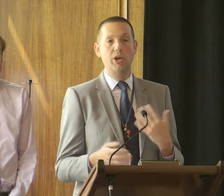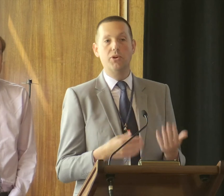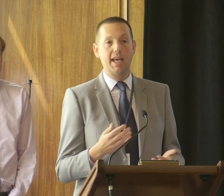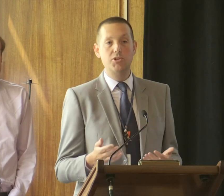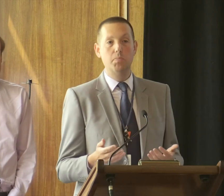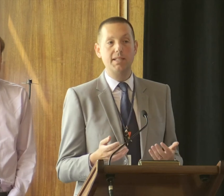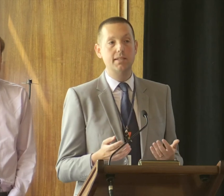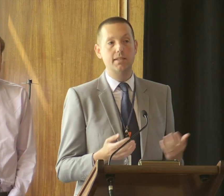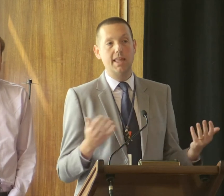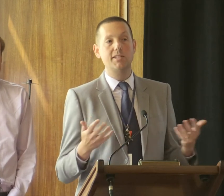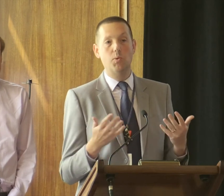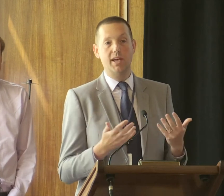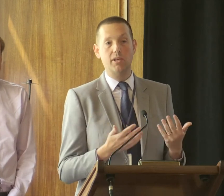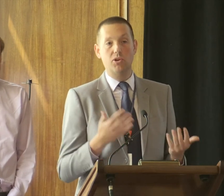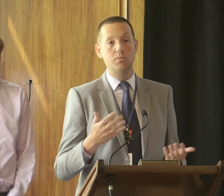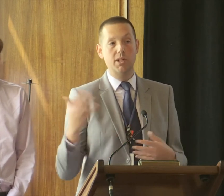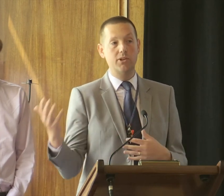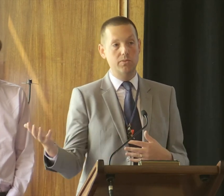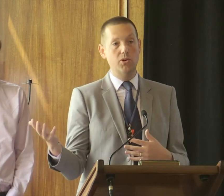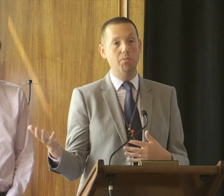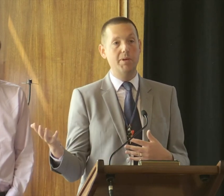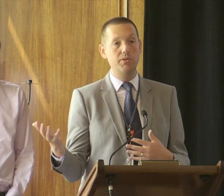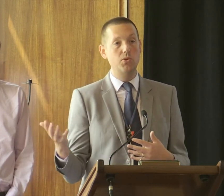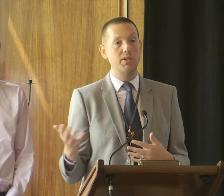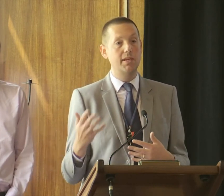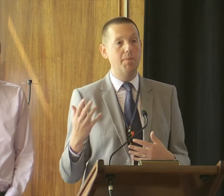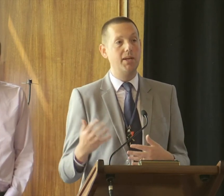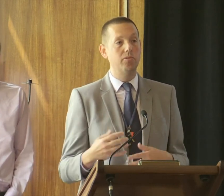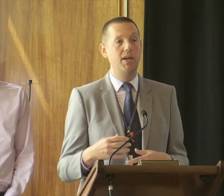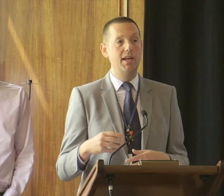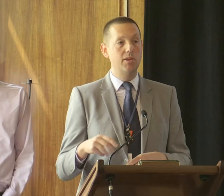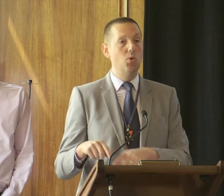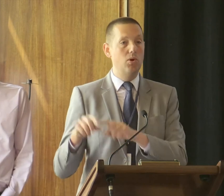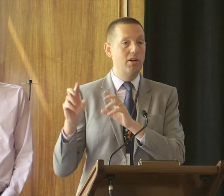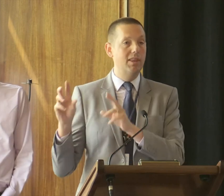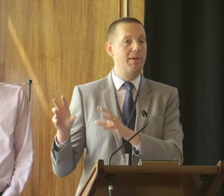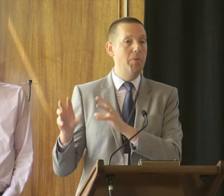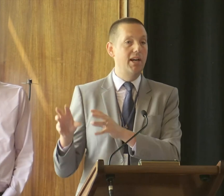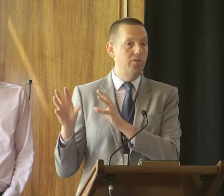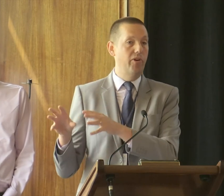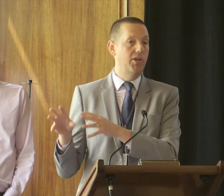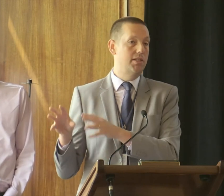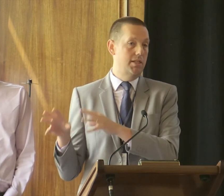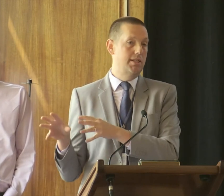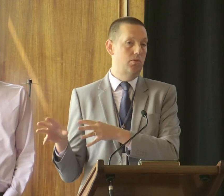on a casual basis that's where you've got some really useful complementary stories that come out of the more kind of labor market focused statistical